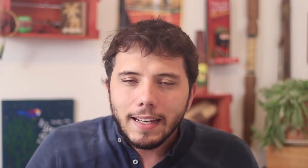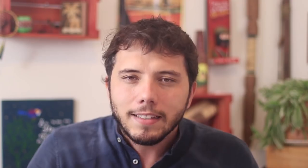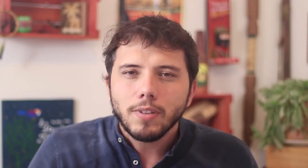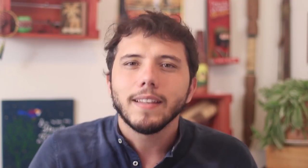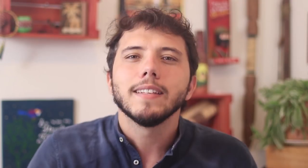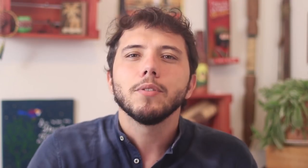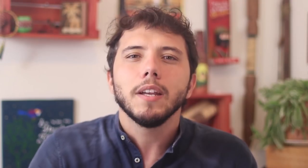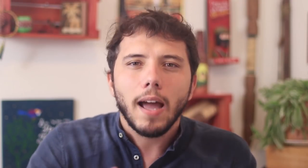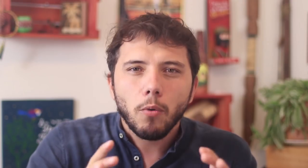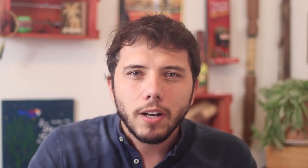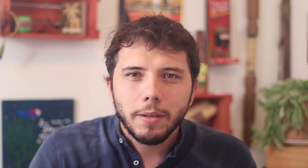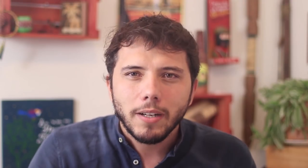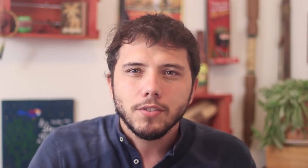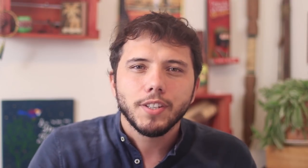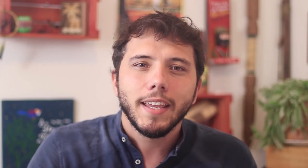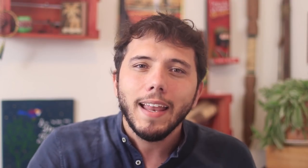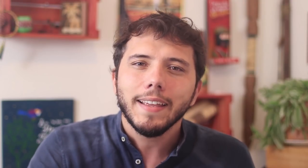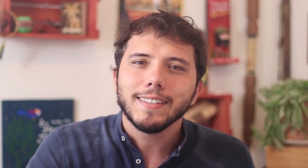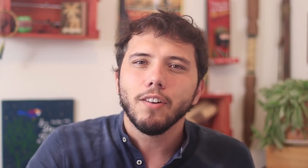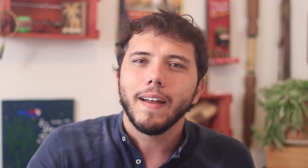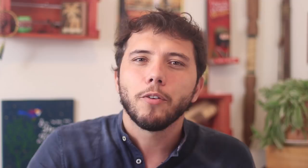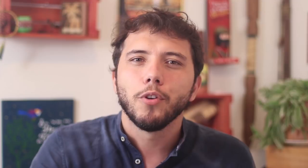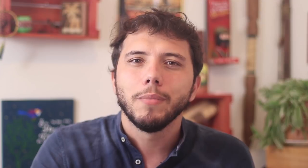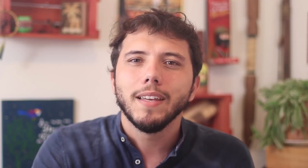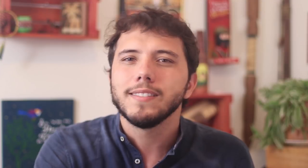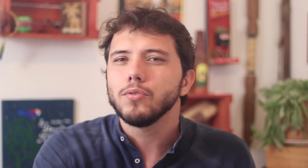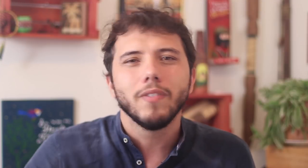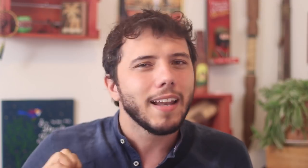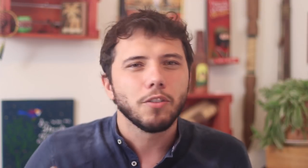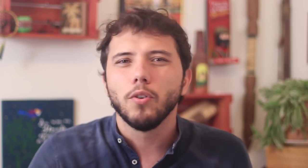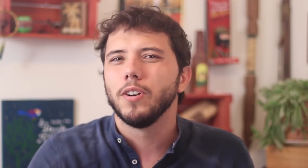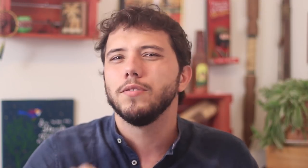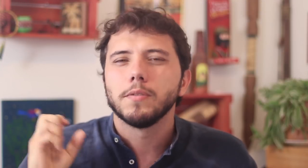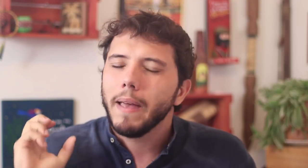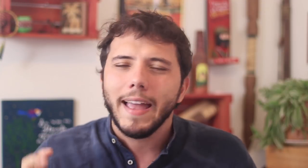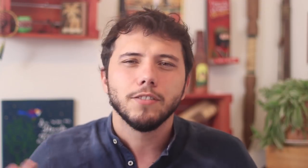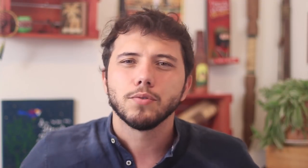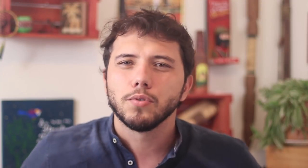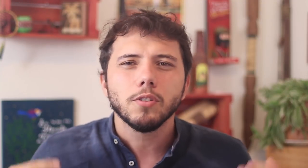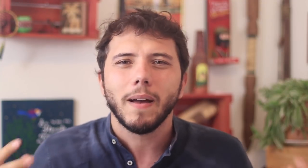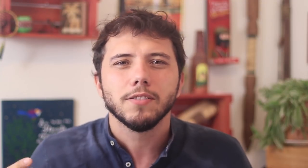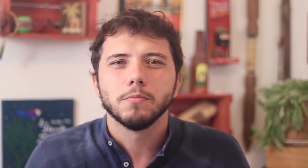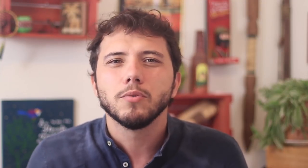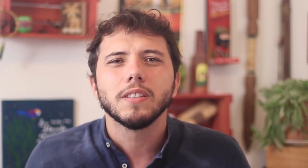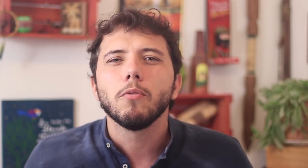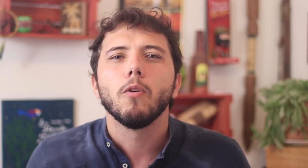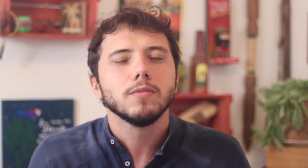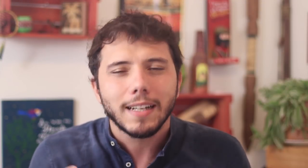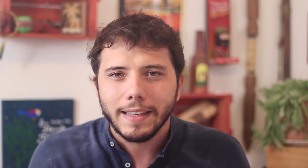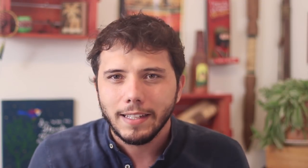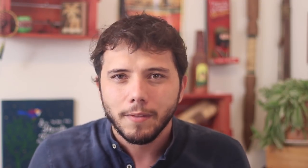He is trying to create a notion that he is trying to save the economy and it is the Governors, doctors and other countries that are against him.